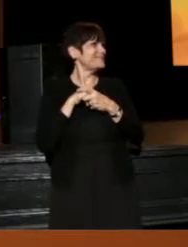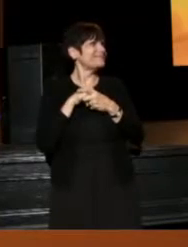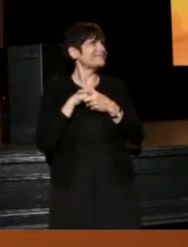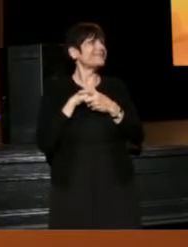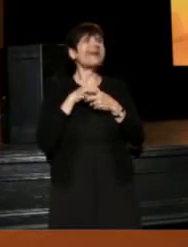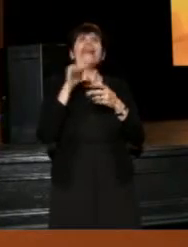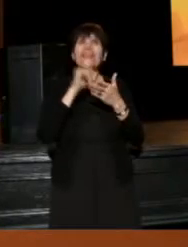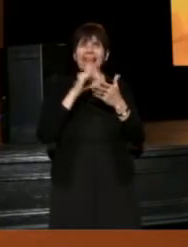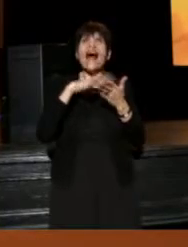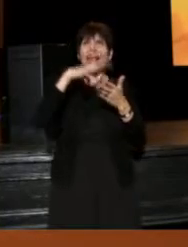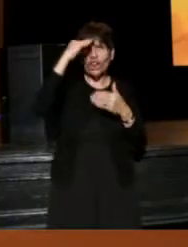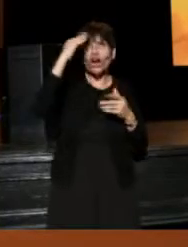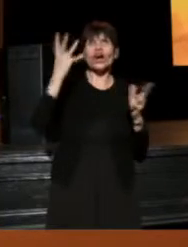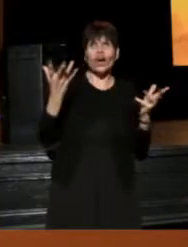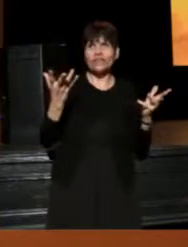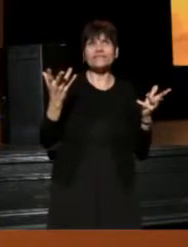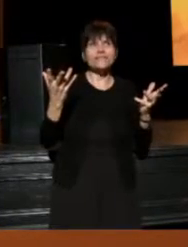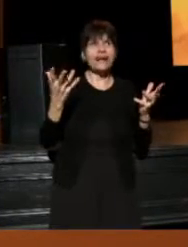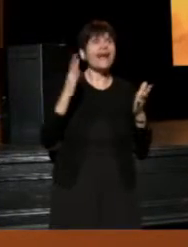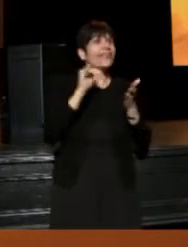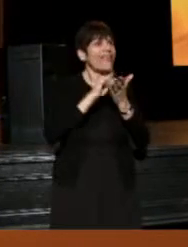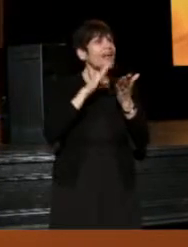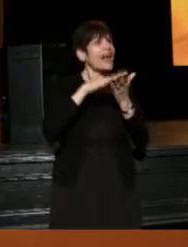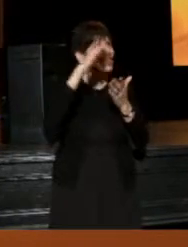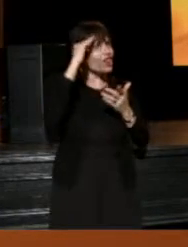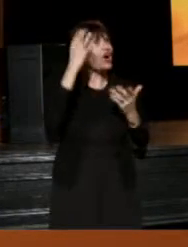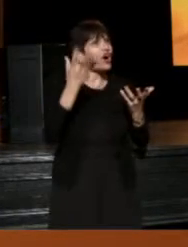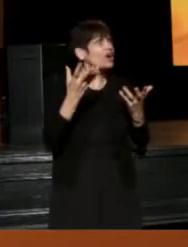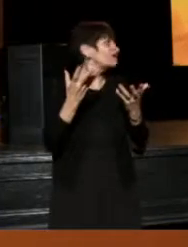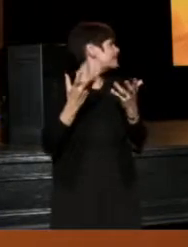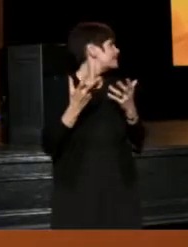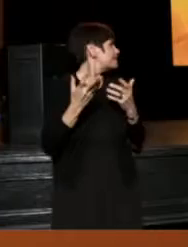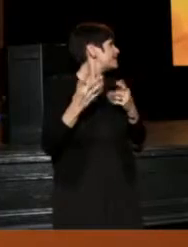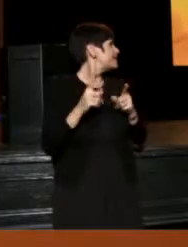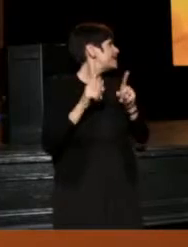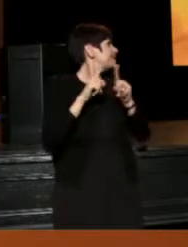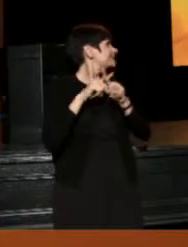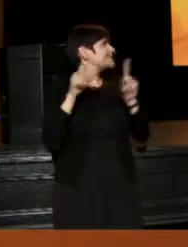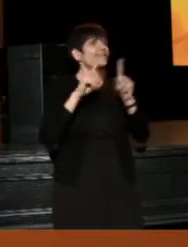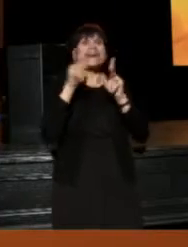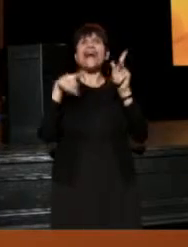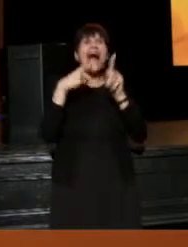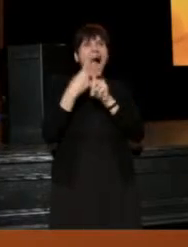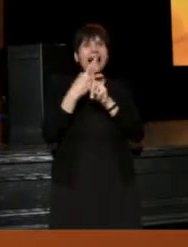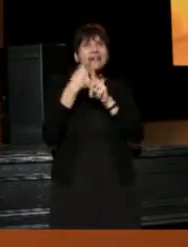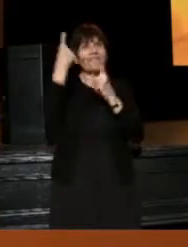then I learned a different kind of thinking about it,